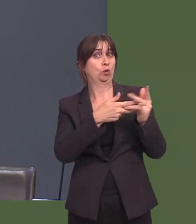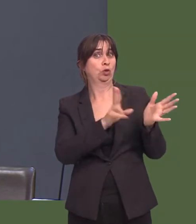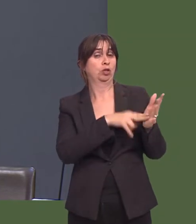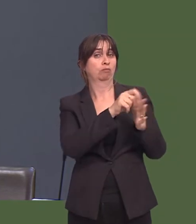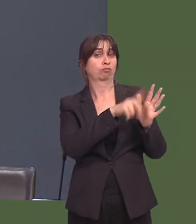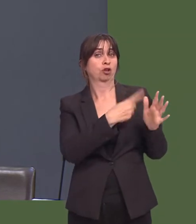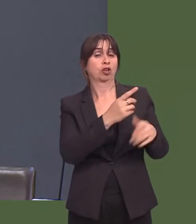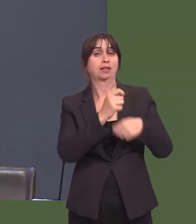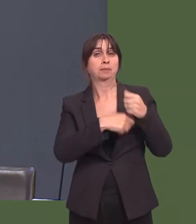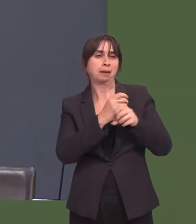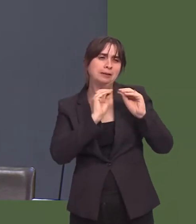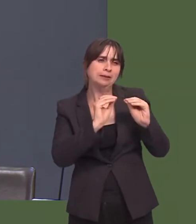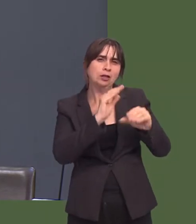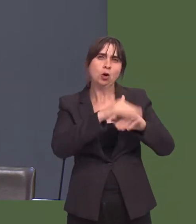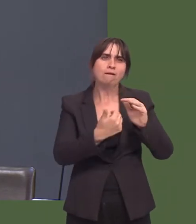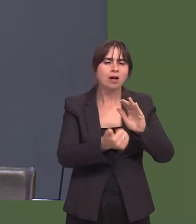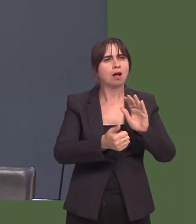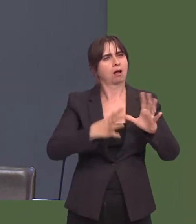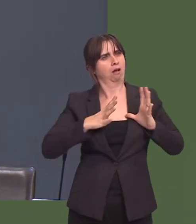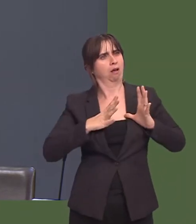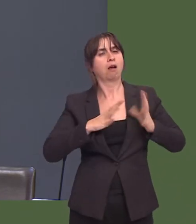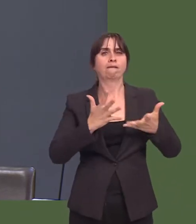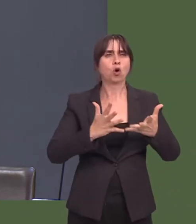First Minister, isnít this further evidence that the Welsh Government encourages a dynamic